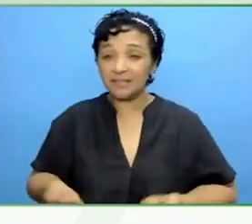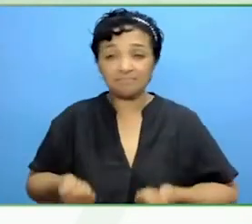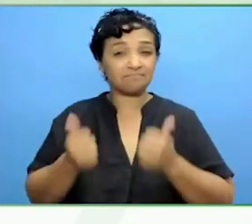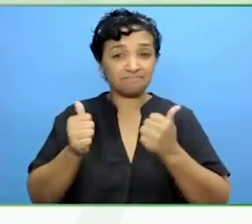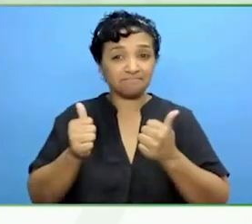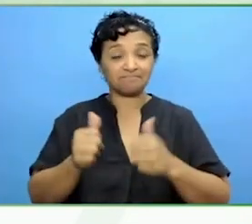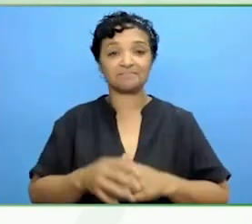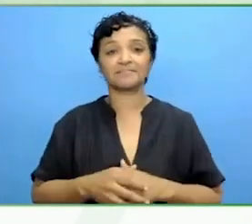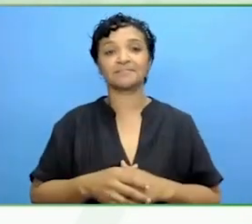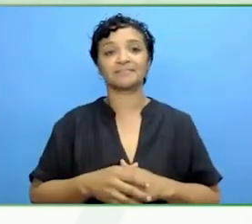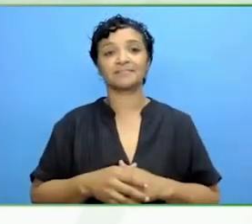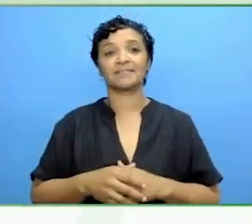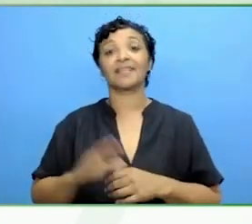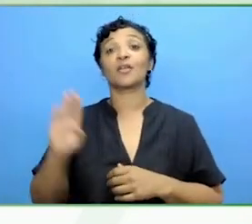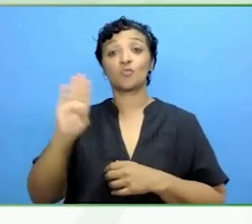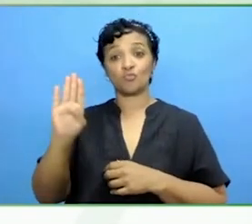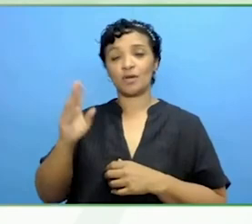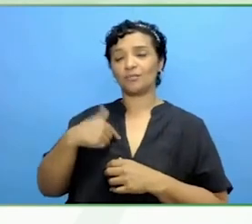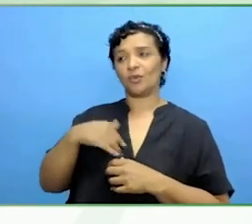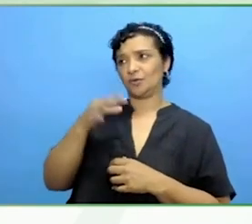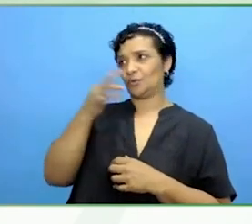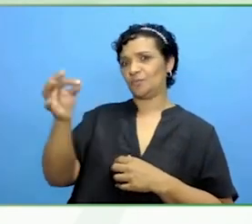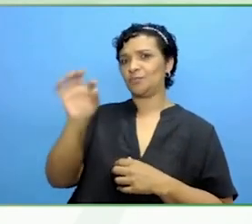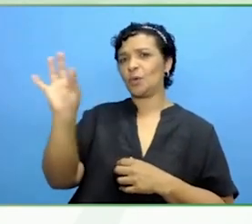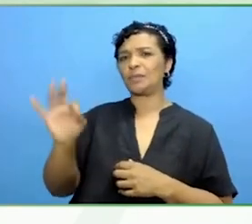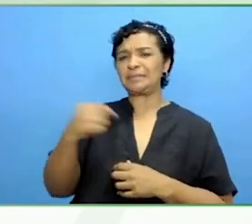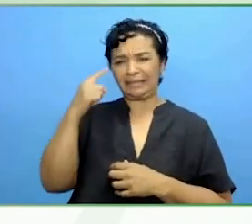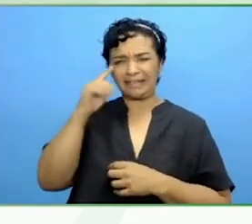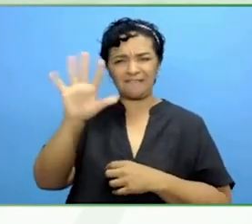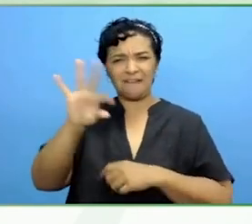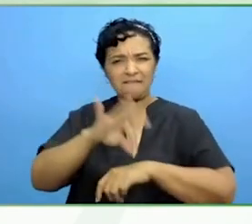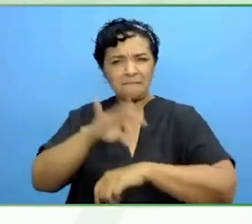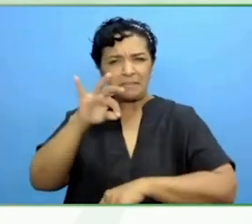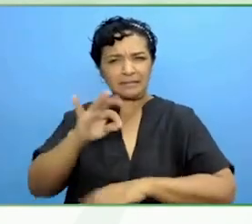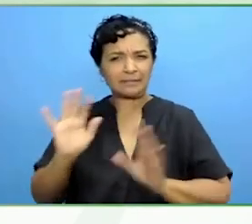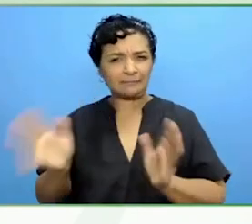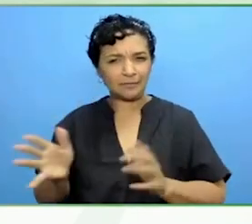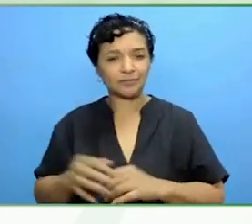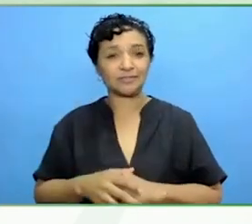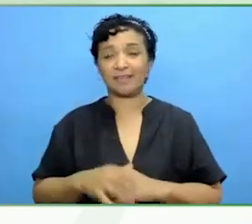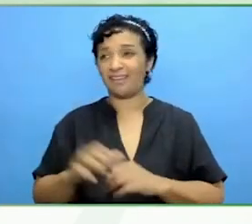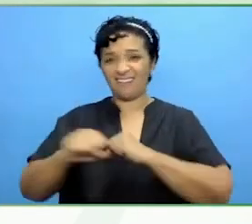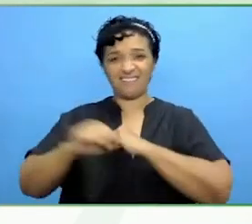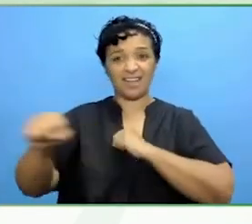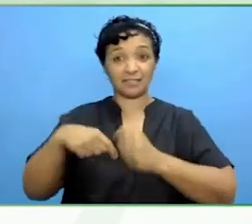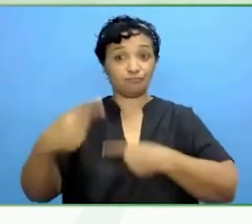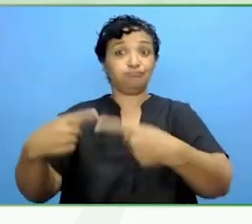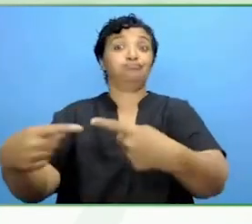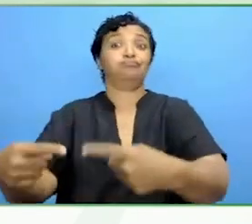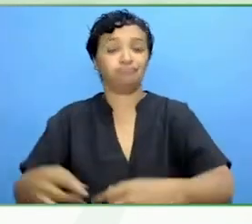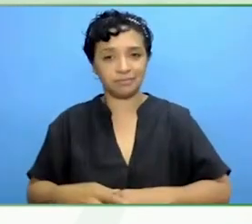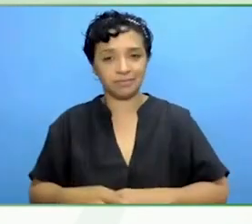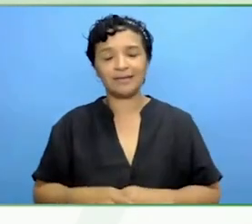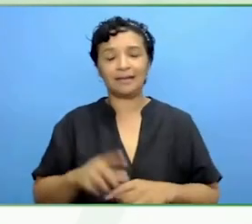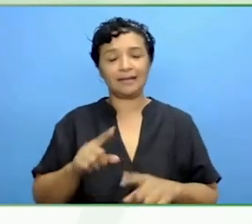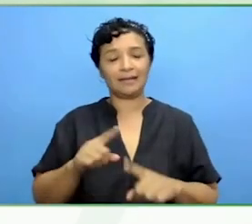I have got to come to you, Brendan. We have five minutes left. It has gone so fast. You have so many brilliant things to say.